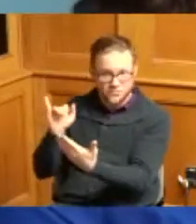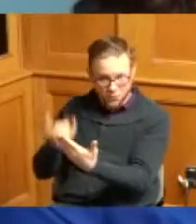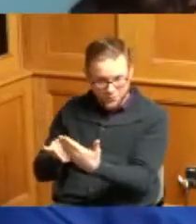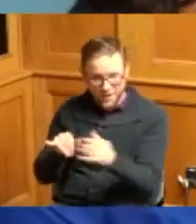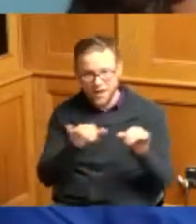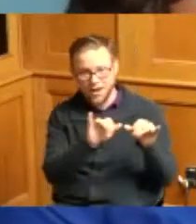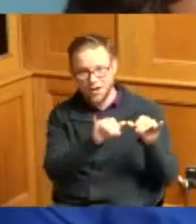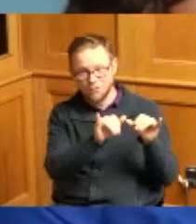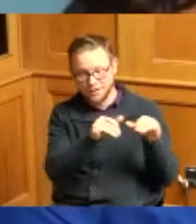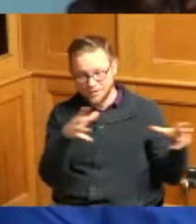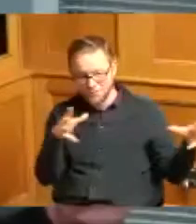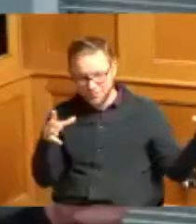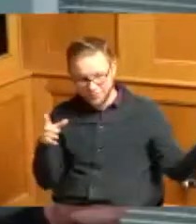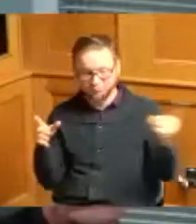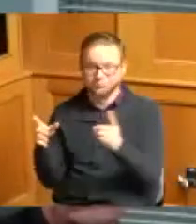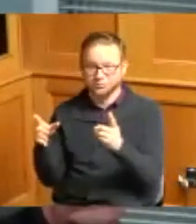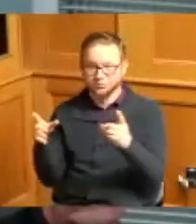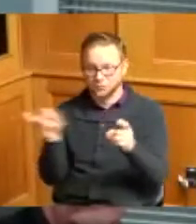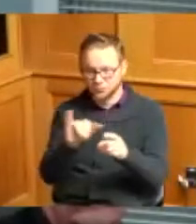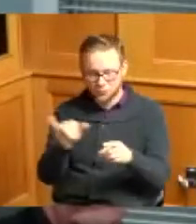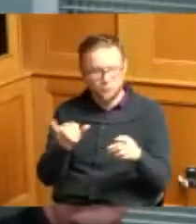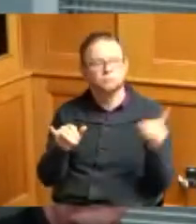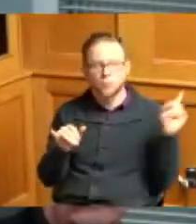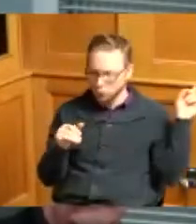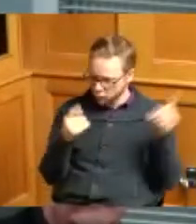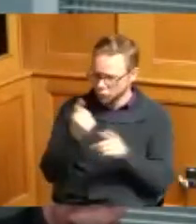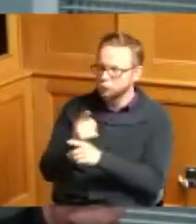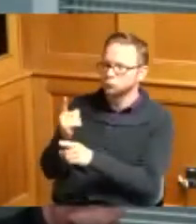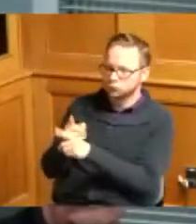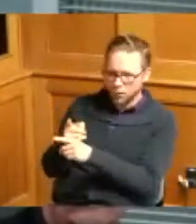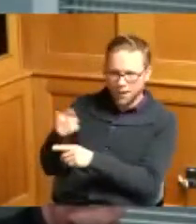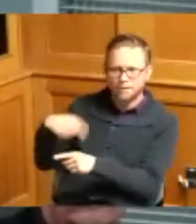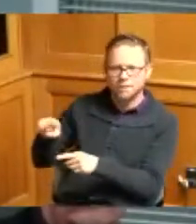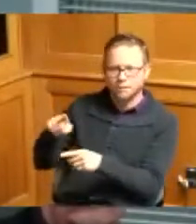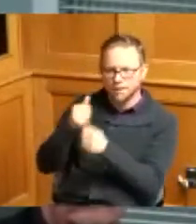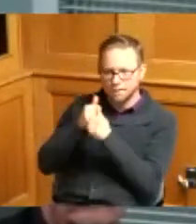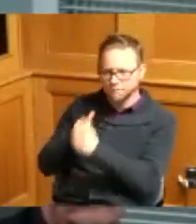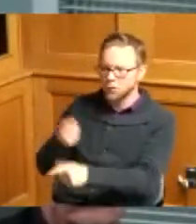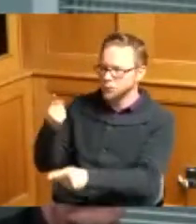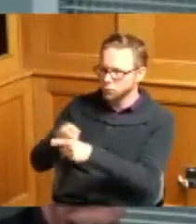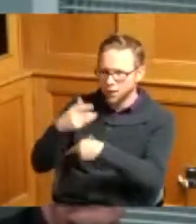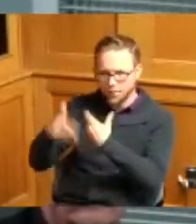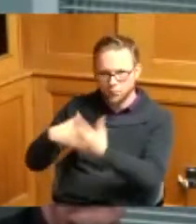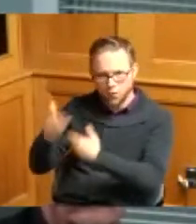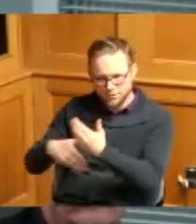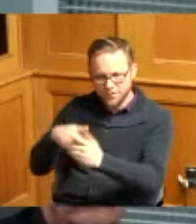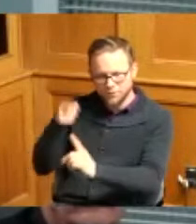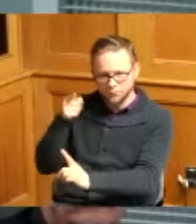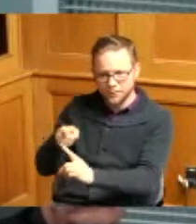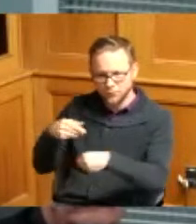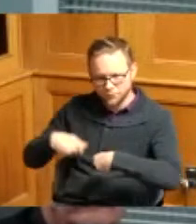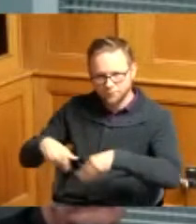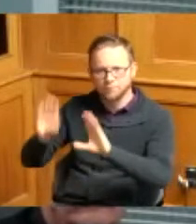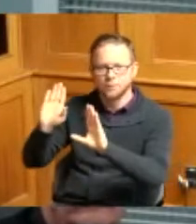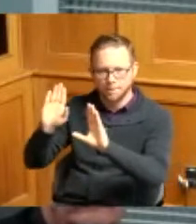problem they have followed the correct process to do the vacation they have followed that so they